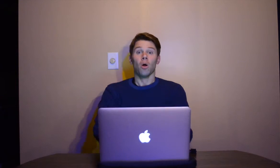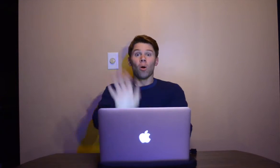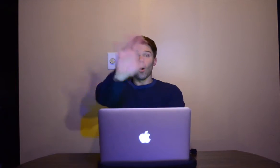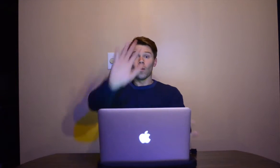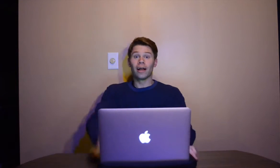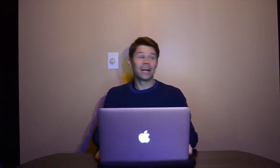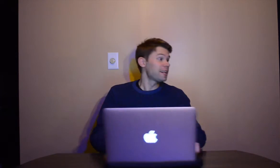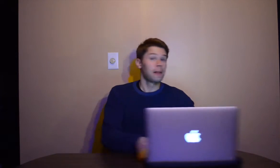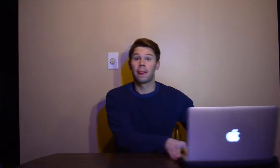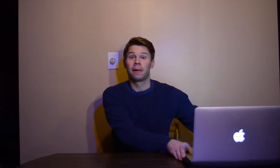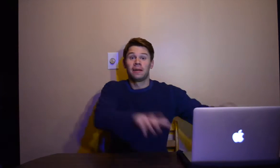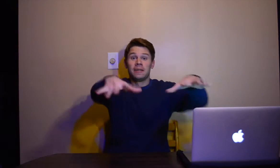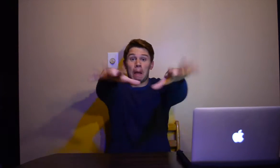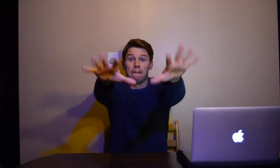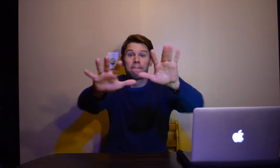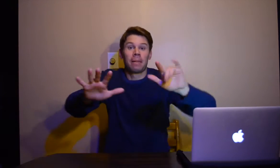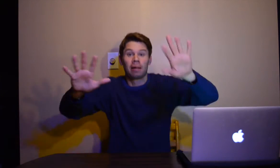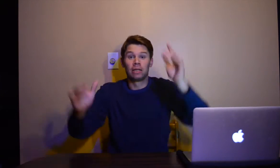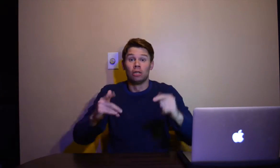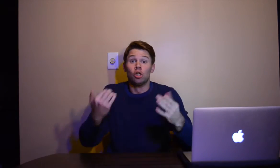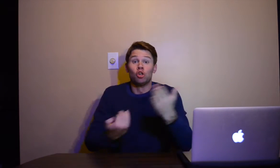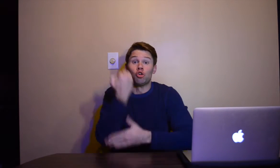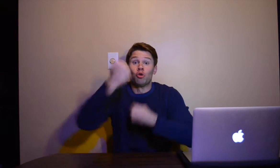OH HI HEY EVERYBODY NEW YEAR IS COMING SOON.